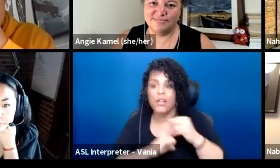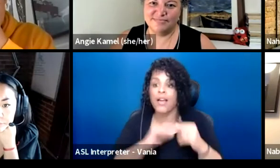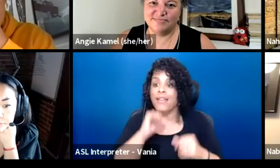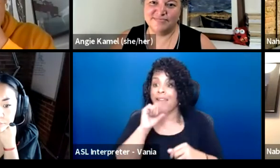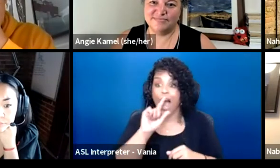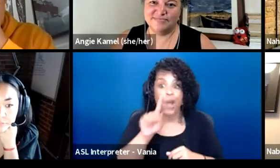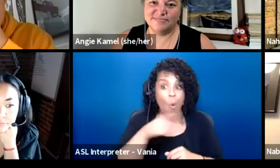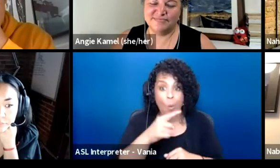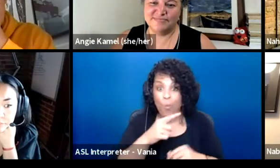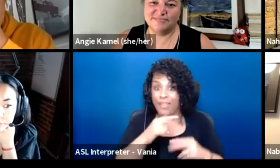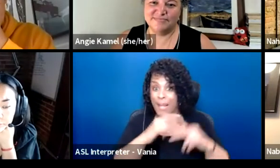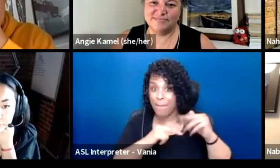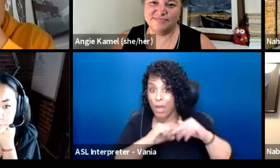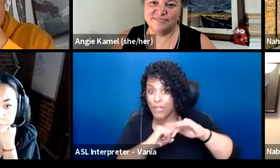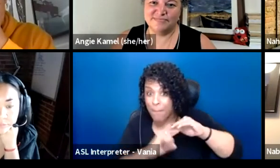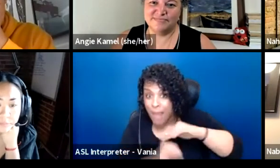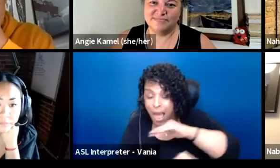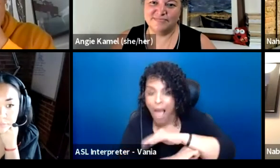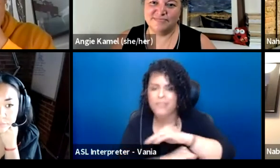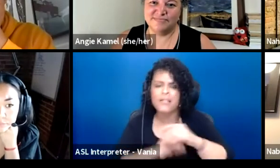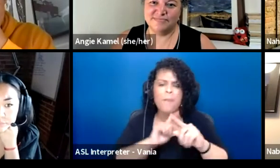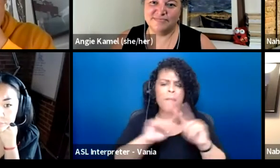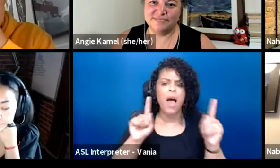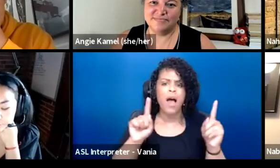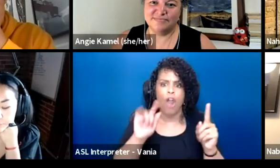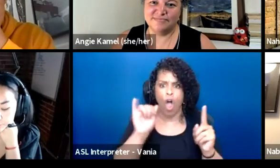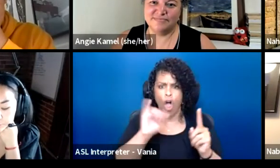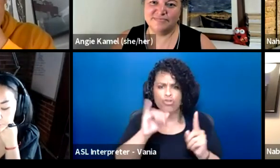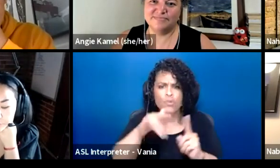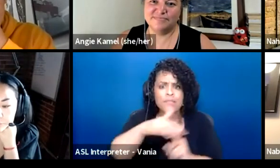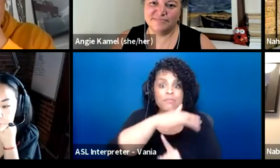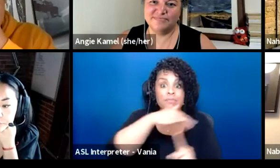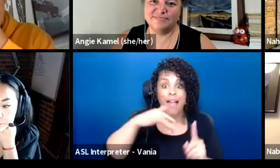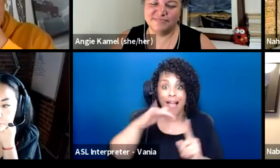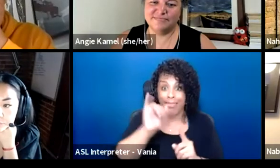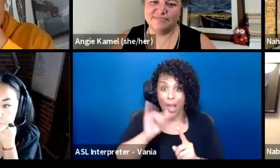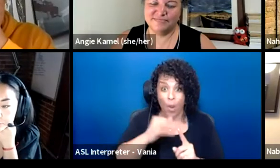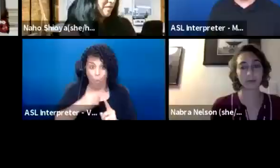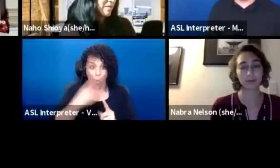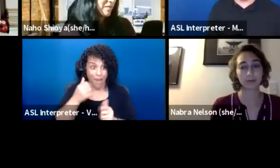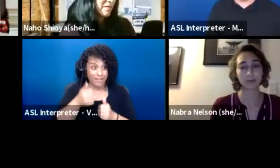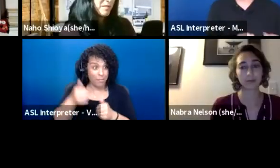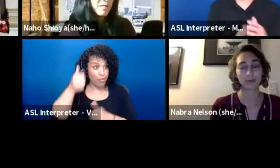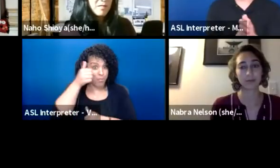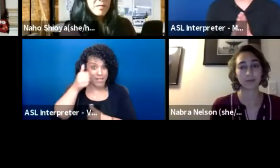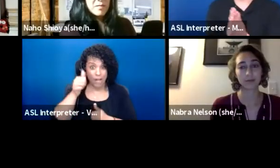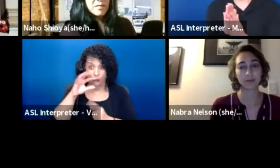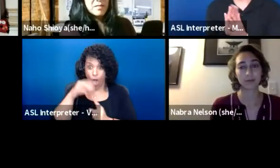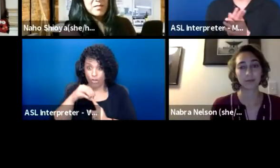of it in the histories of the constructs that are surrounding it like white supremacy culture. Whiteness is such a fluid identity